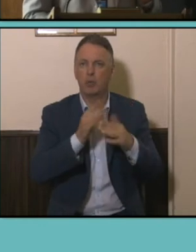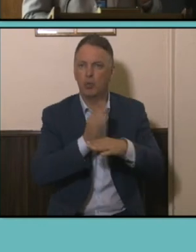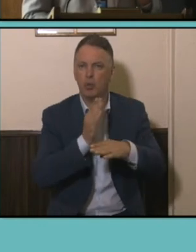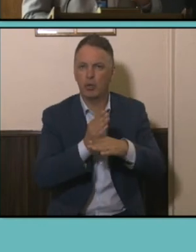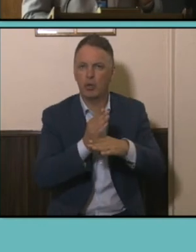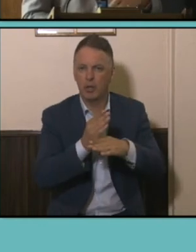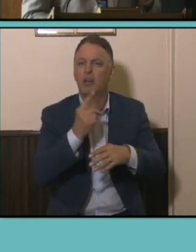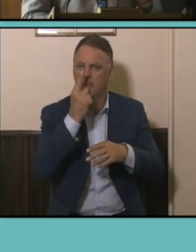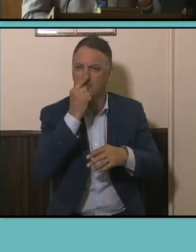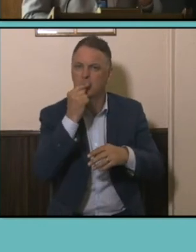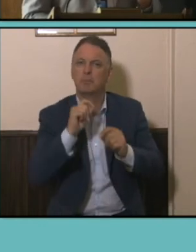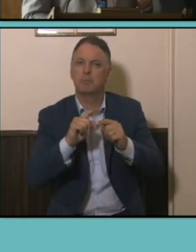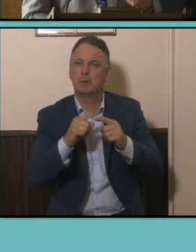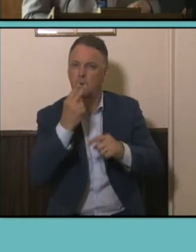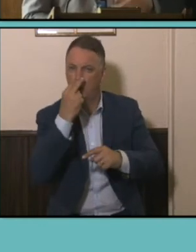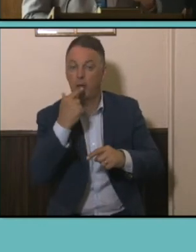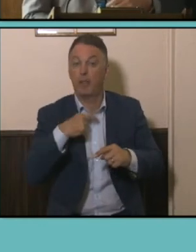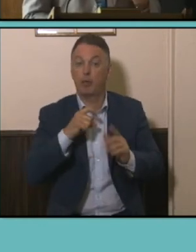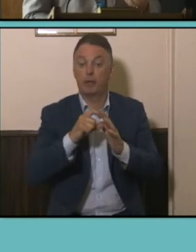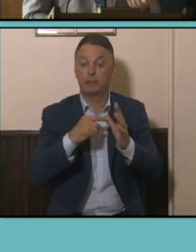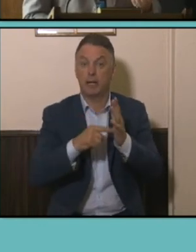Data is valuable in overlaying that detailed age with some of the fine level